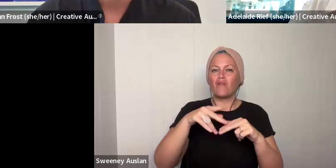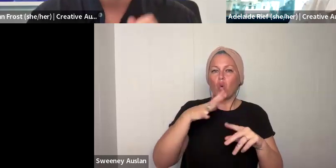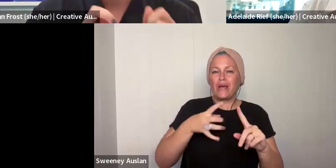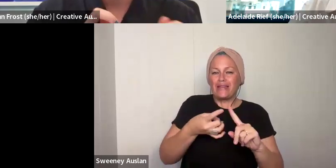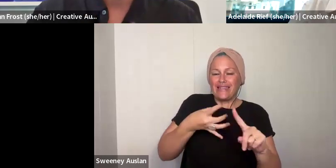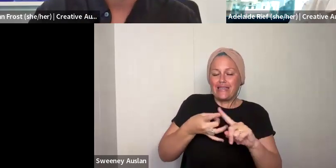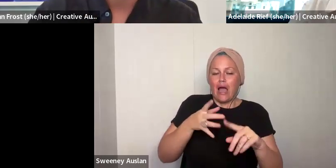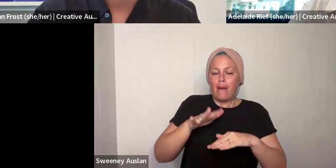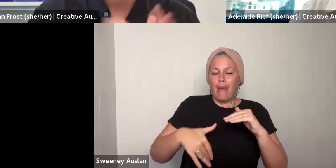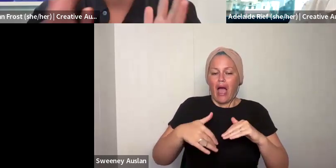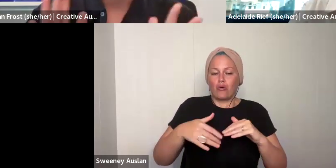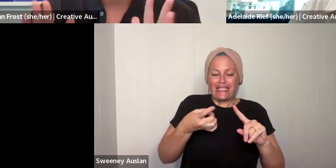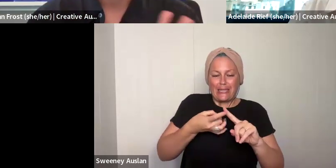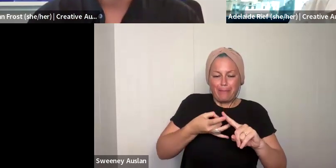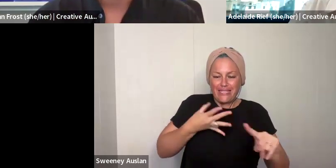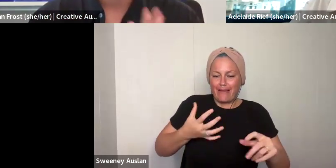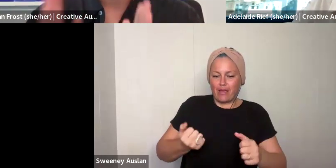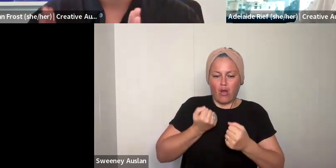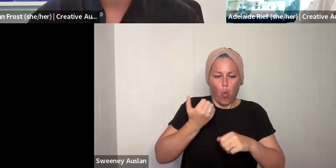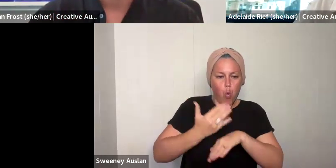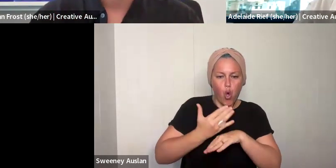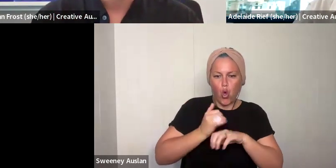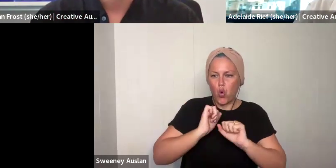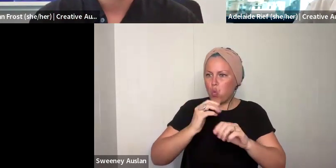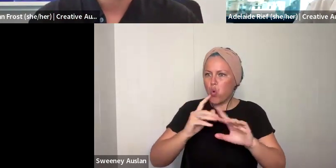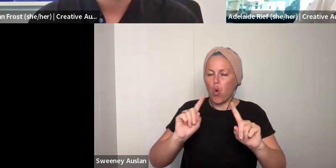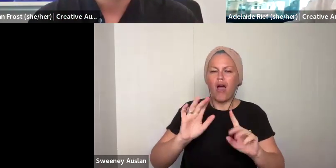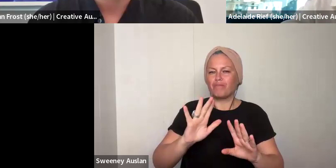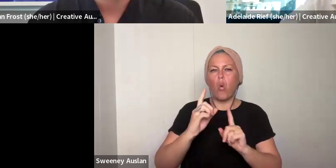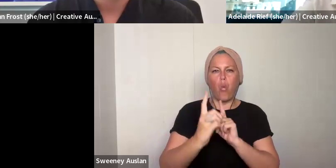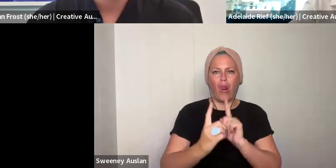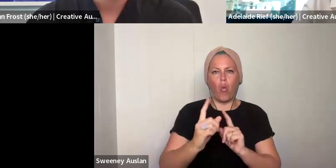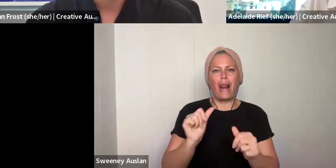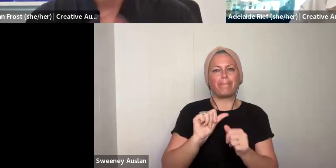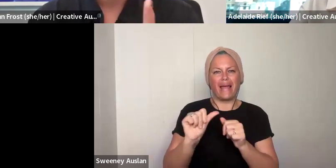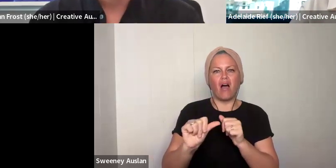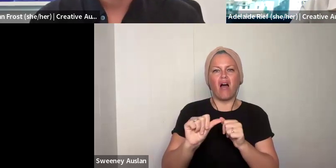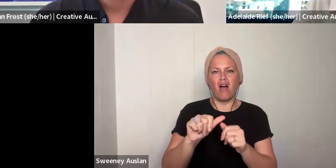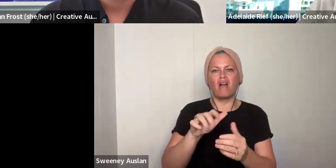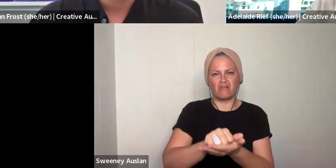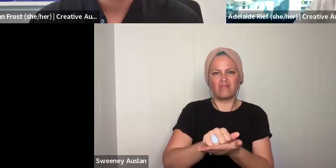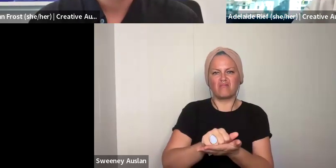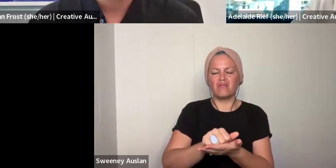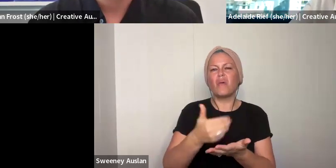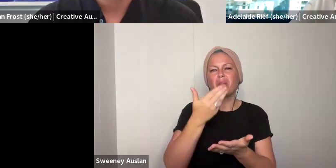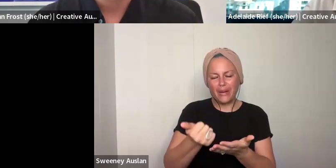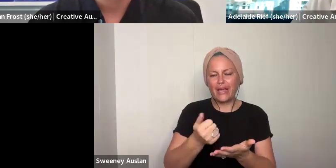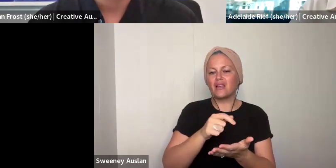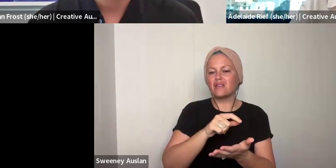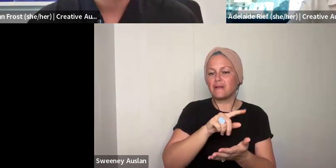more generally, we can answer quite full simile. When it gets into sorts of the detail about people sort of cosmic